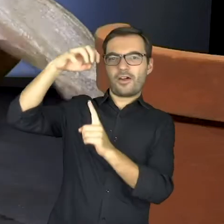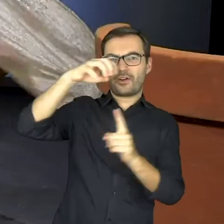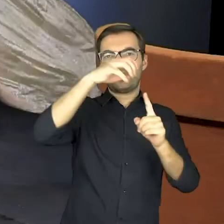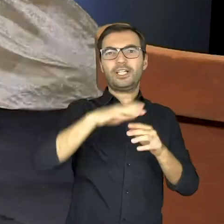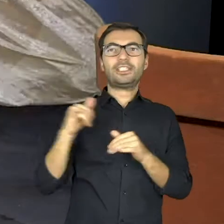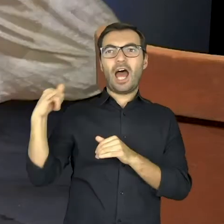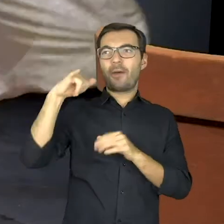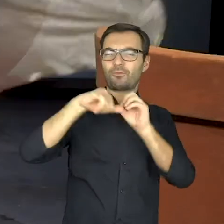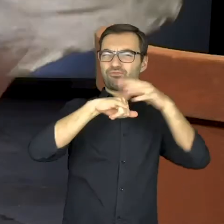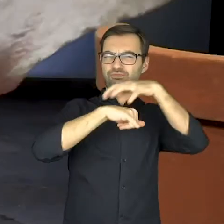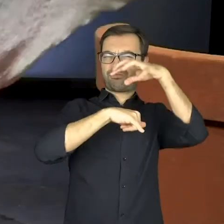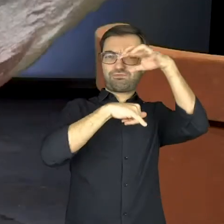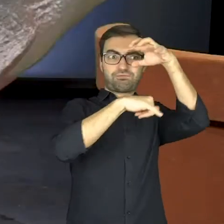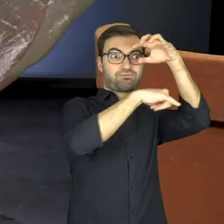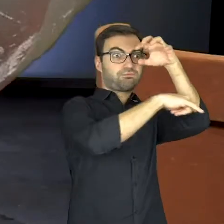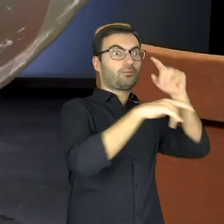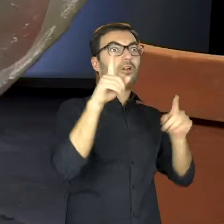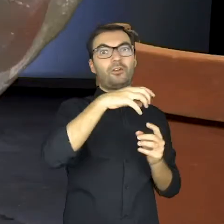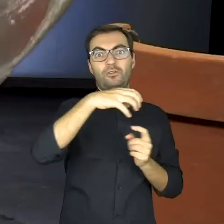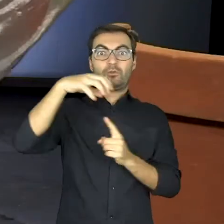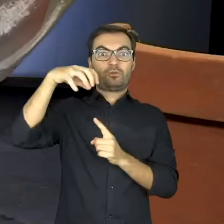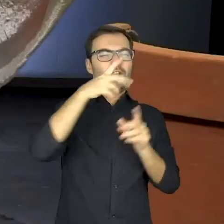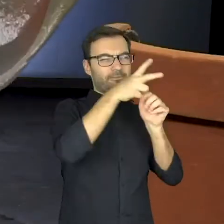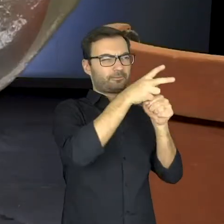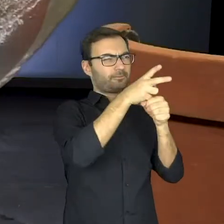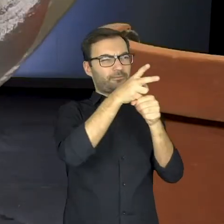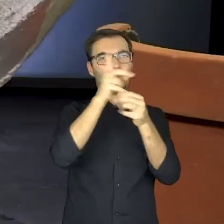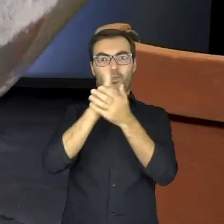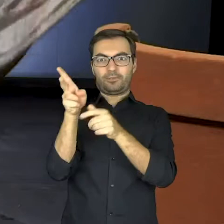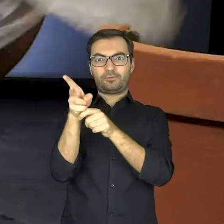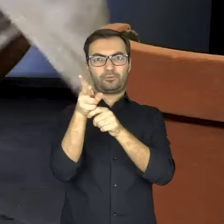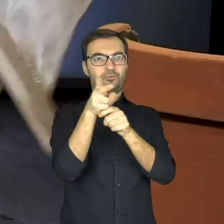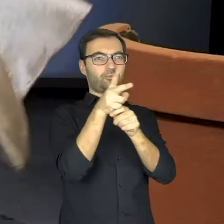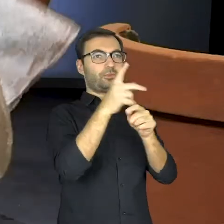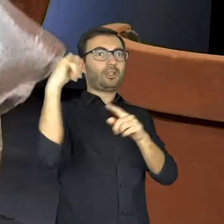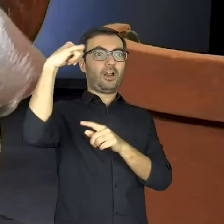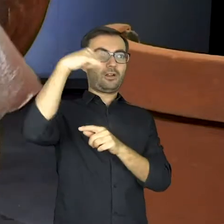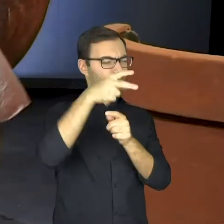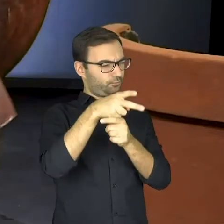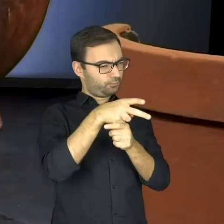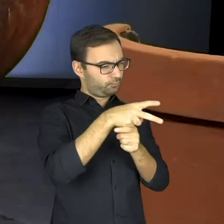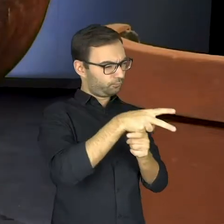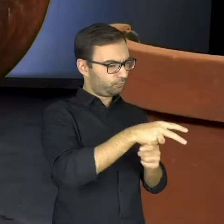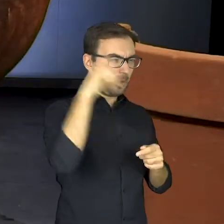to catch on a camera and a picture obtain Of his poor, burning down airplane Then the plane fell down the sea